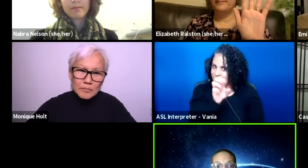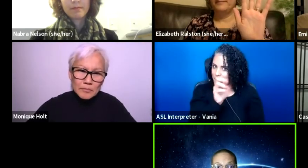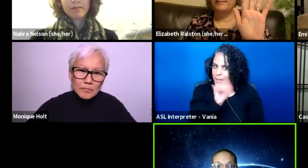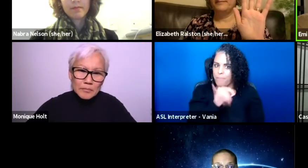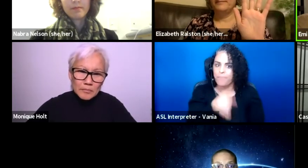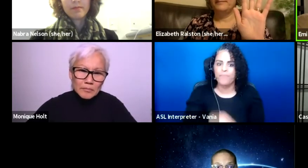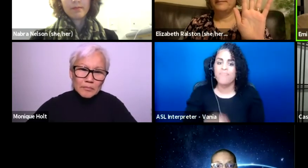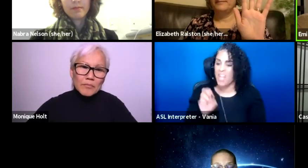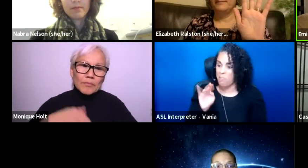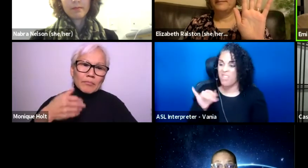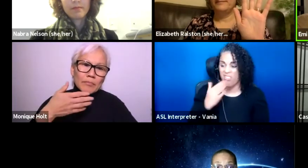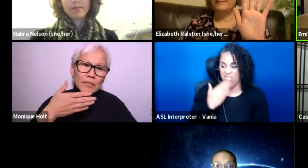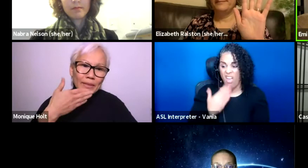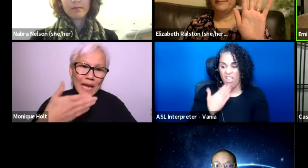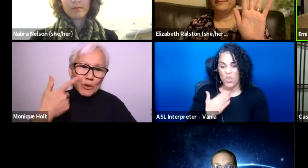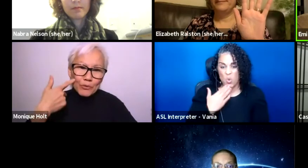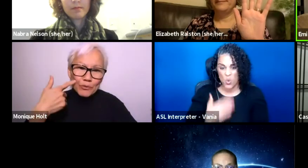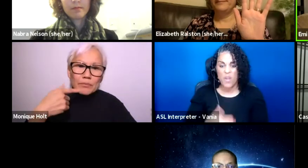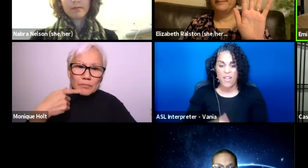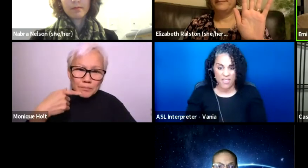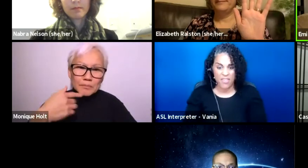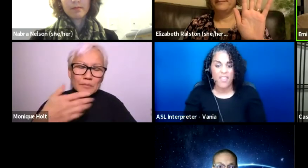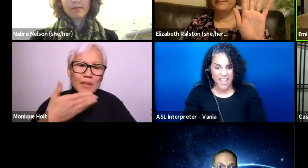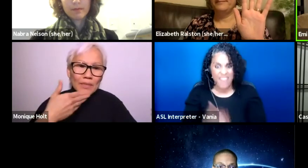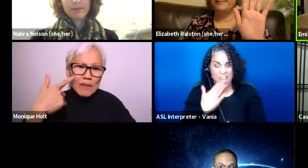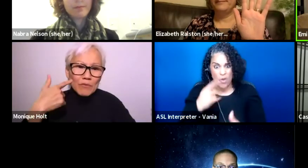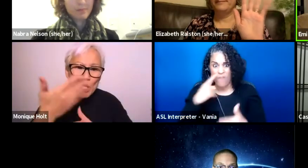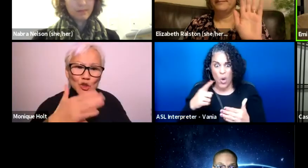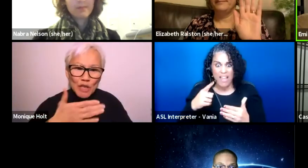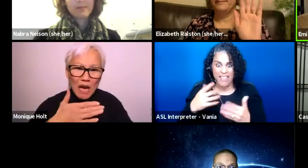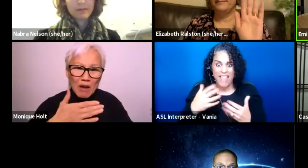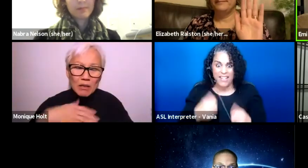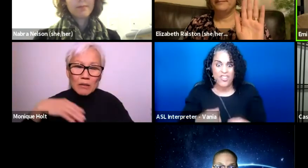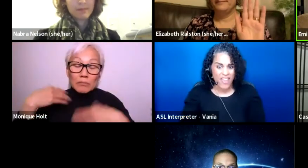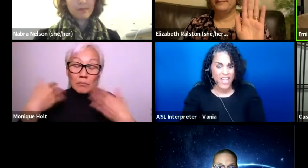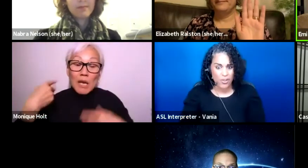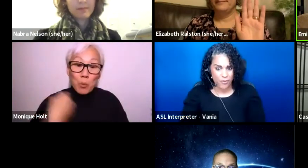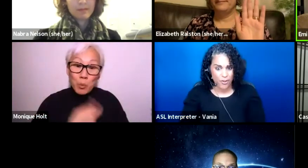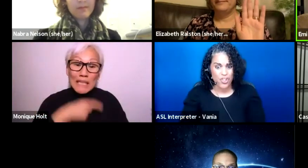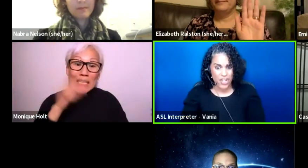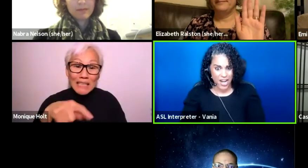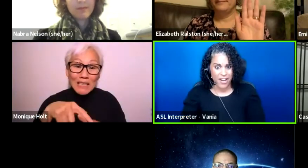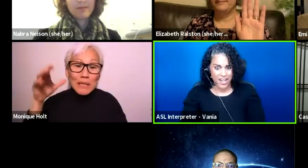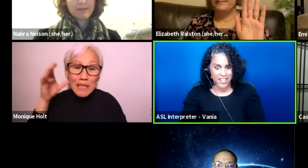Thank you. Thank you for letting me take up space for a moment there. I got really excited. Thank you for sharing.